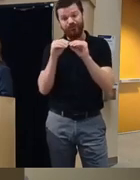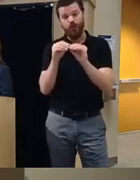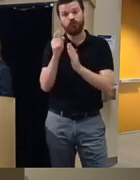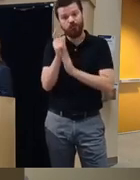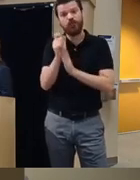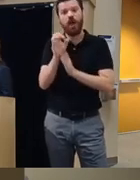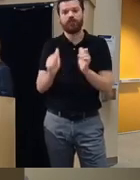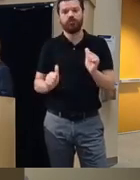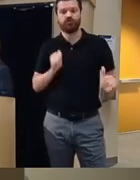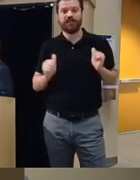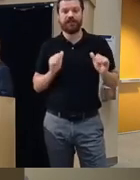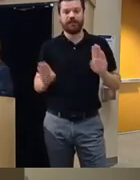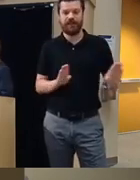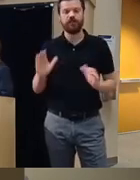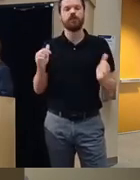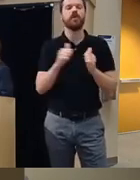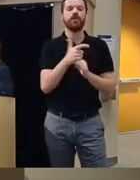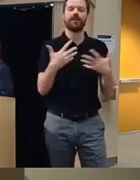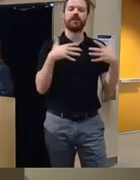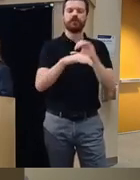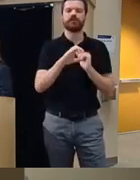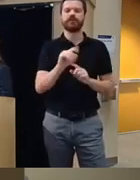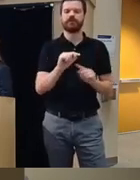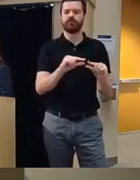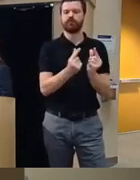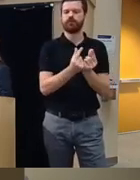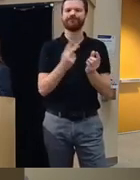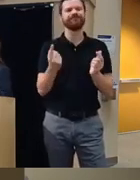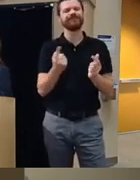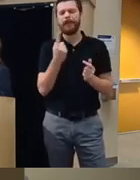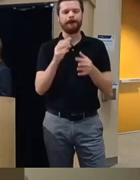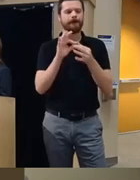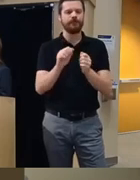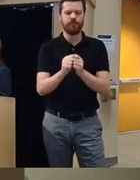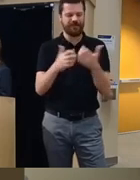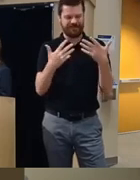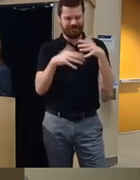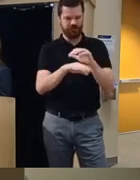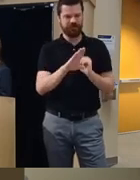behavior than the integrated CBT group so there was something about the integrated CBT group that